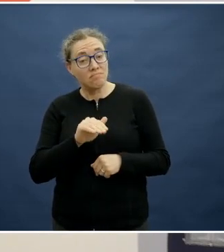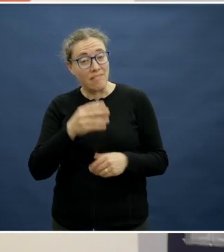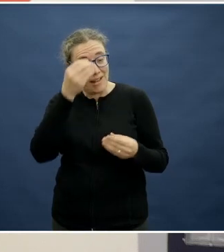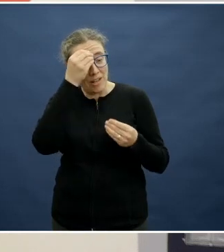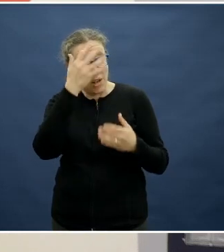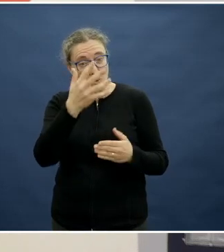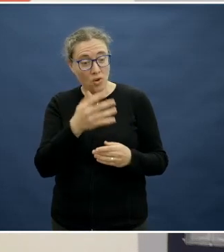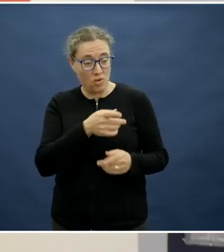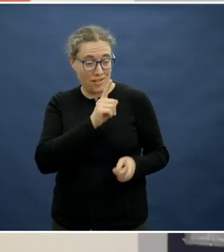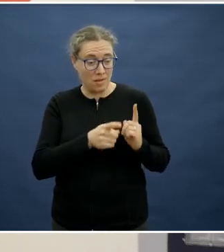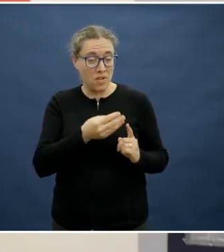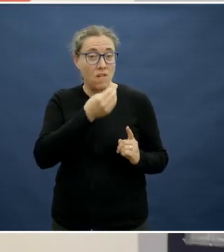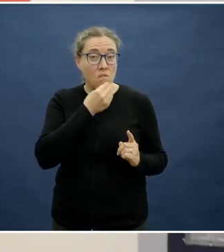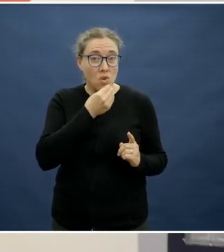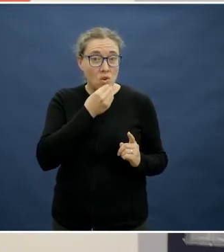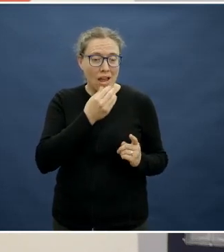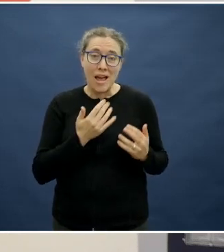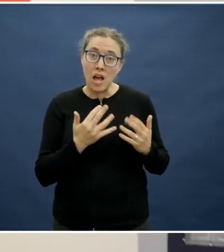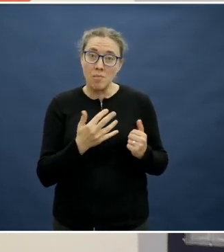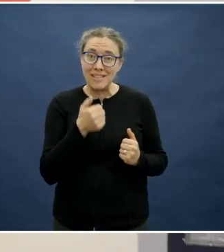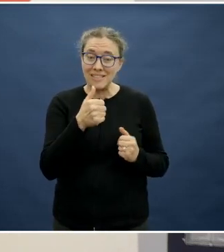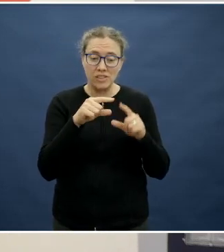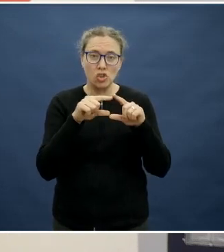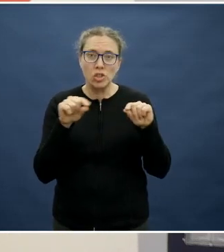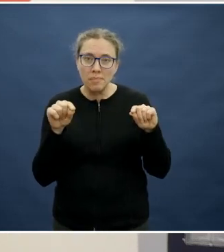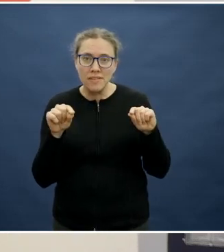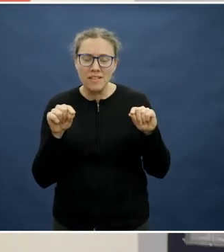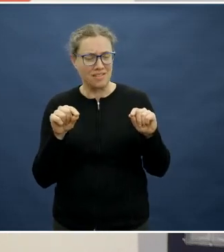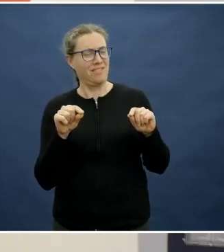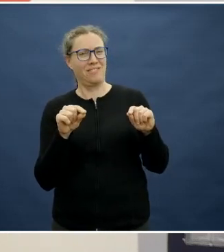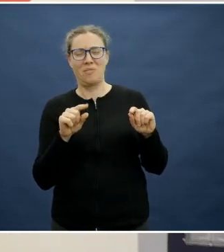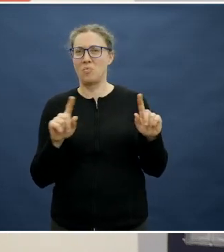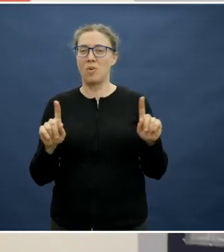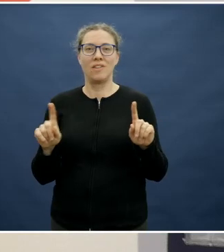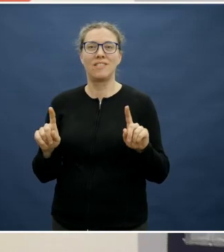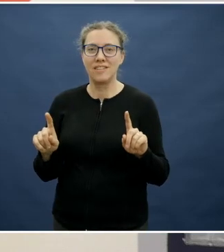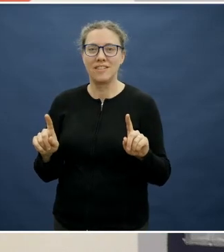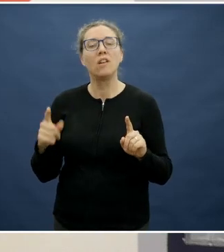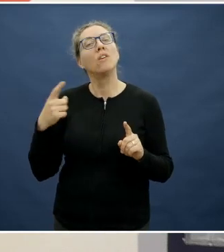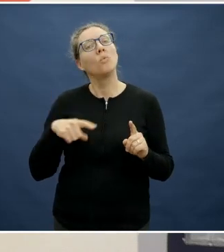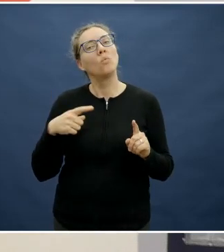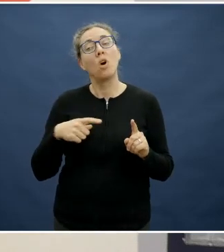foods is six chips?" , they are like, what? Because the portion size that we got sold at the fish and chip shop or the chicken and